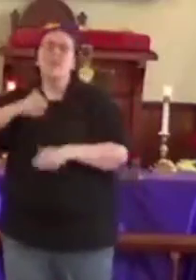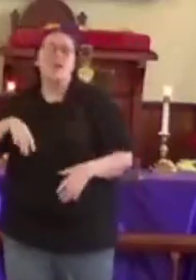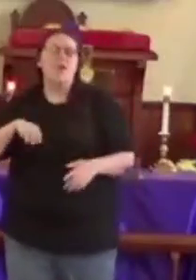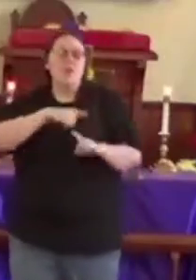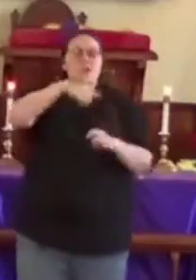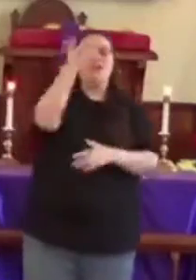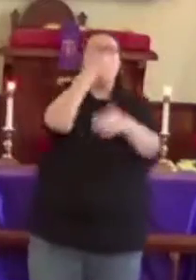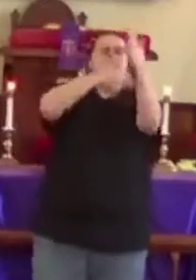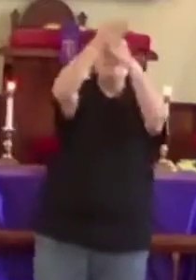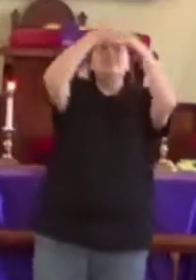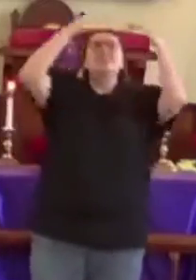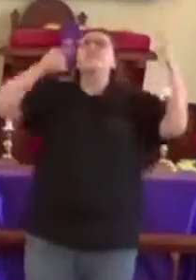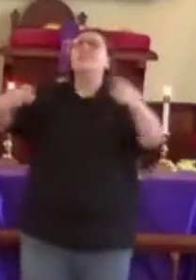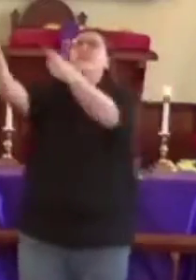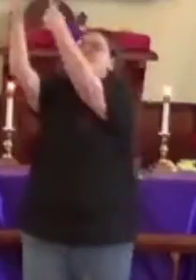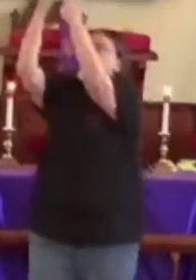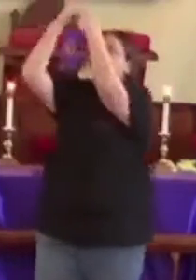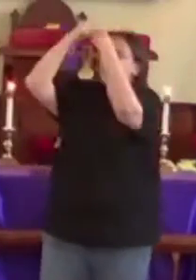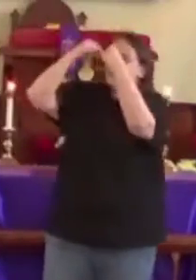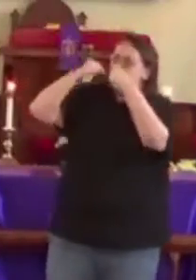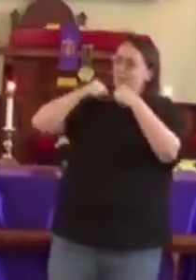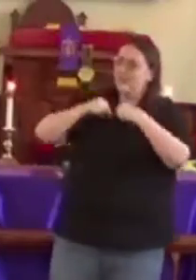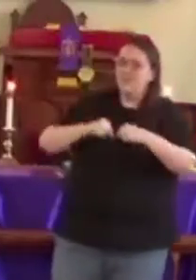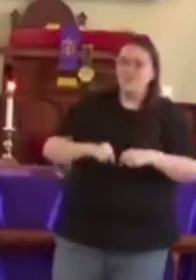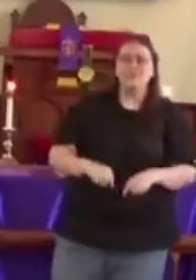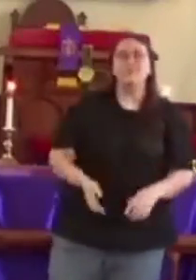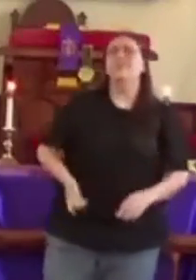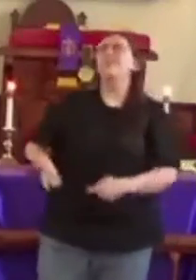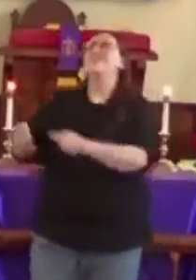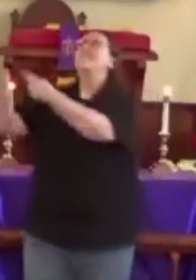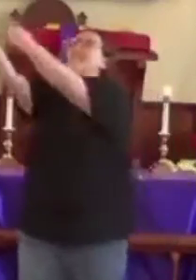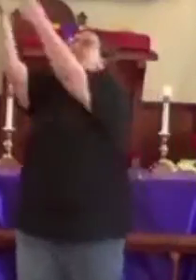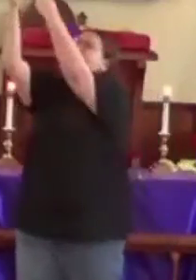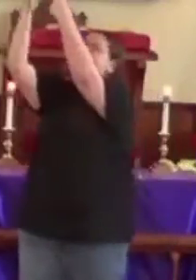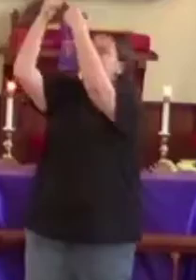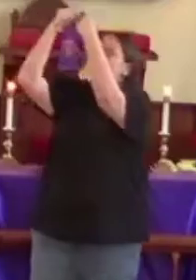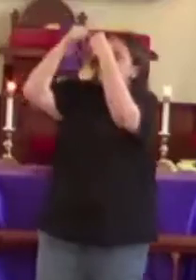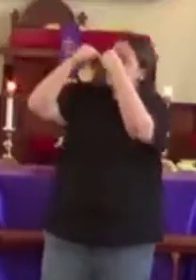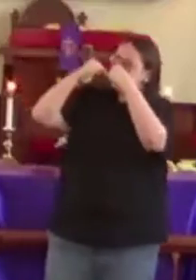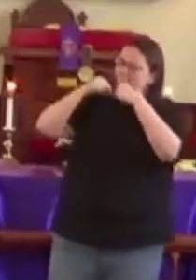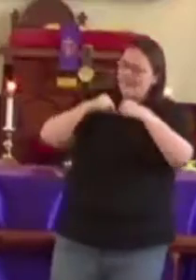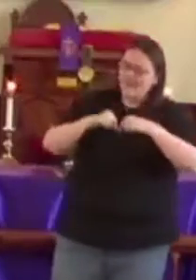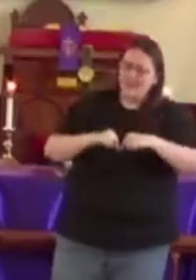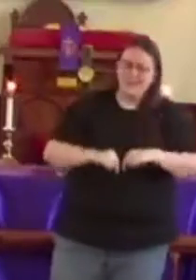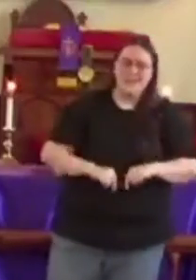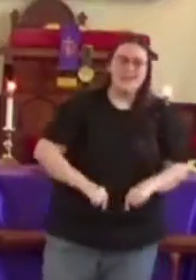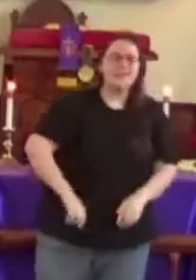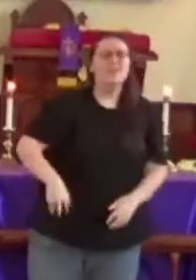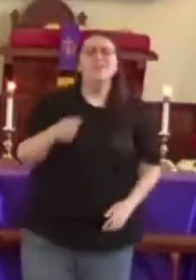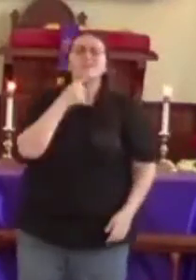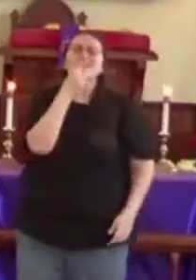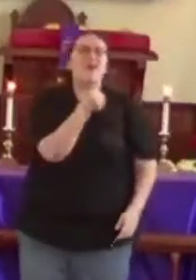When heaven came down Came down